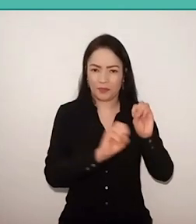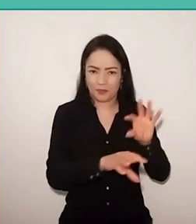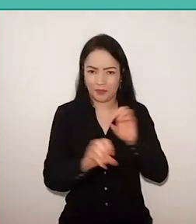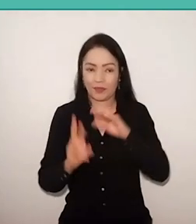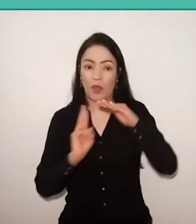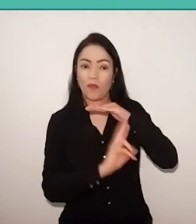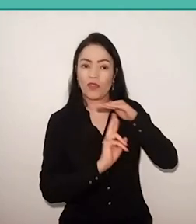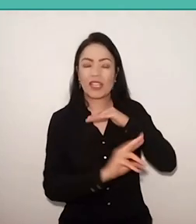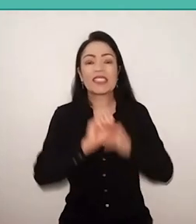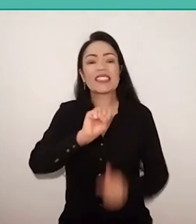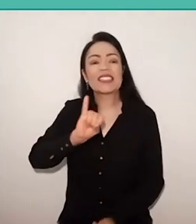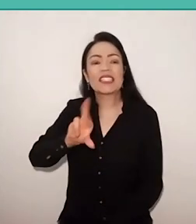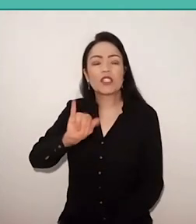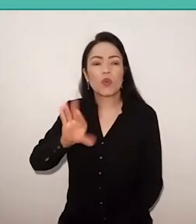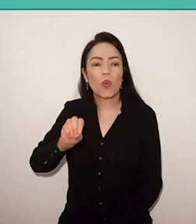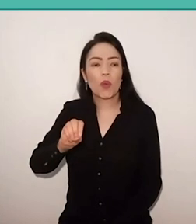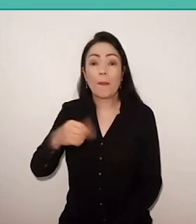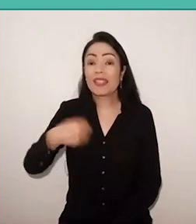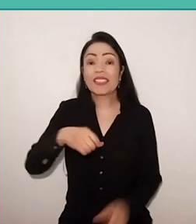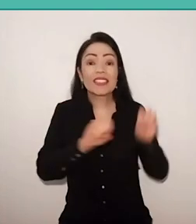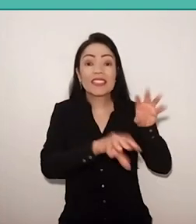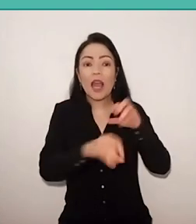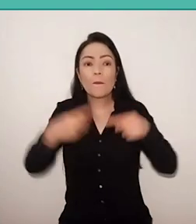you have to teach politics too, because there is war,